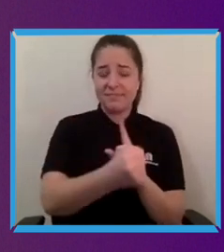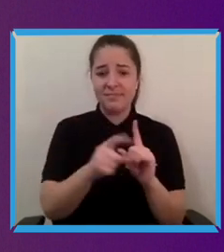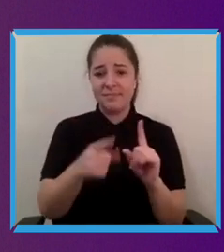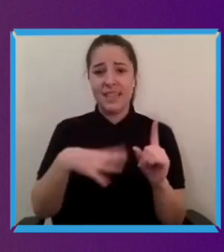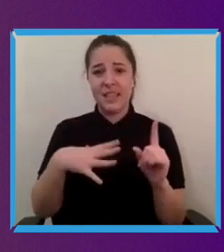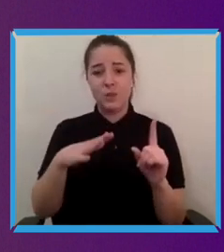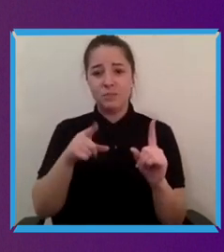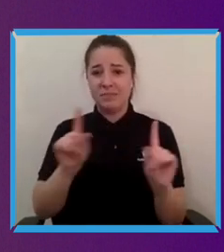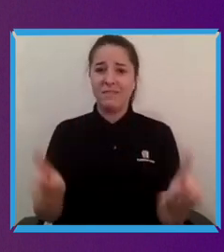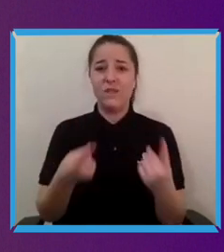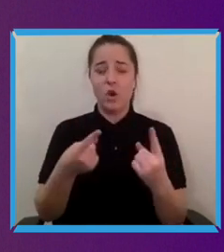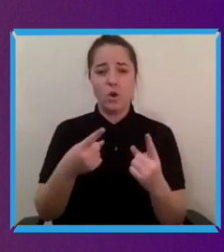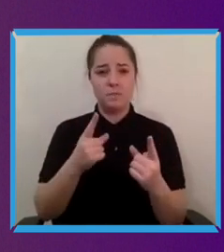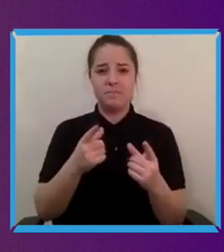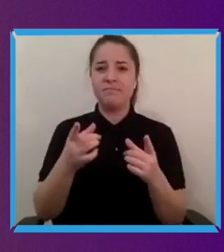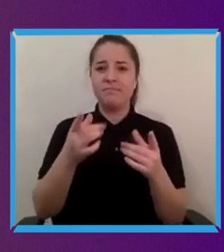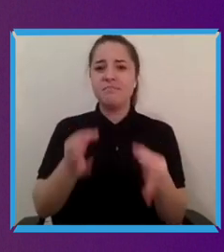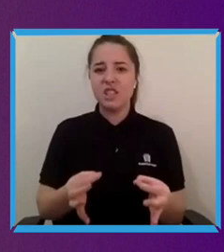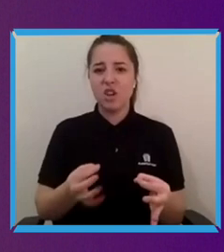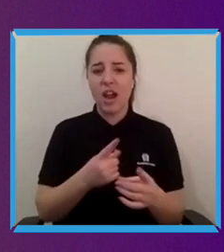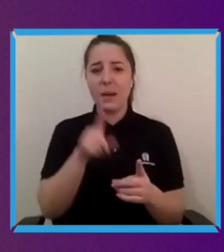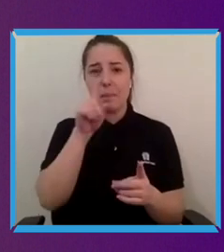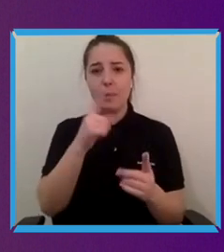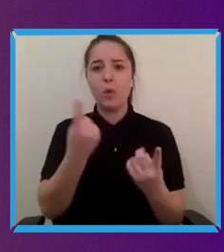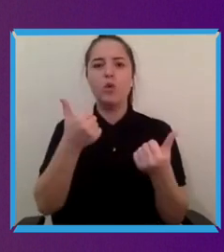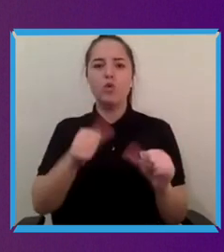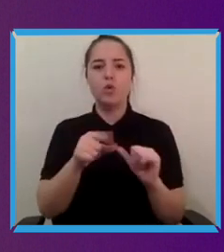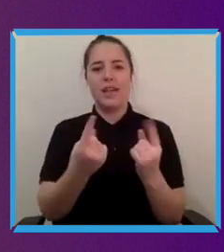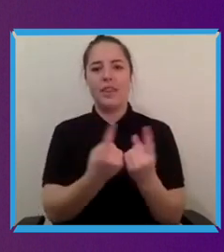Yeah absolutely and we've had a couple of other comments come